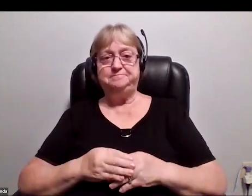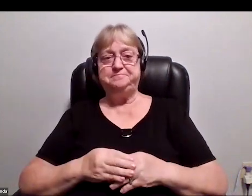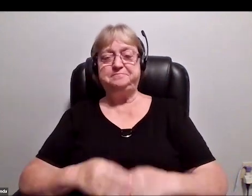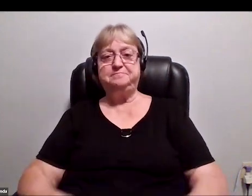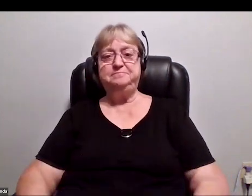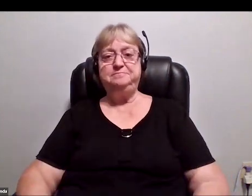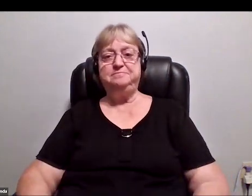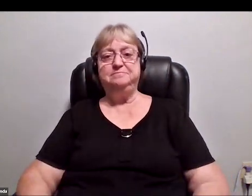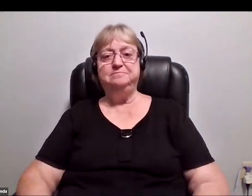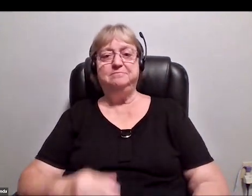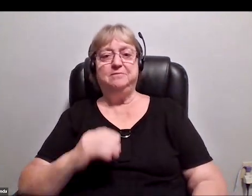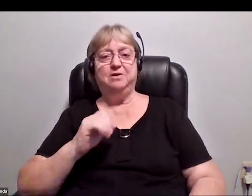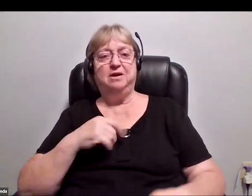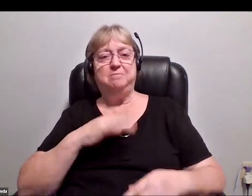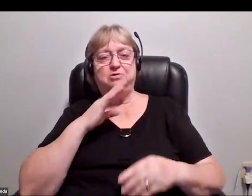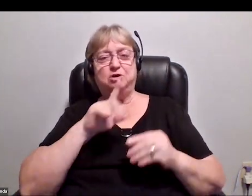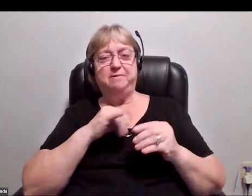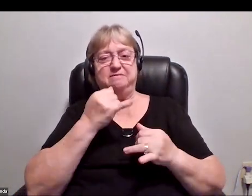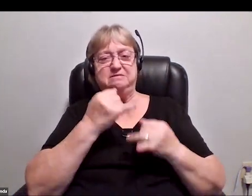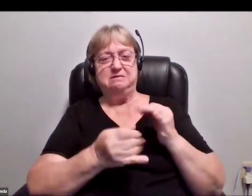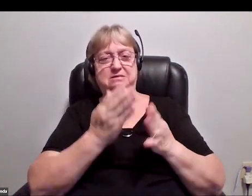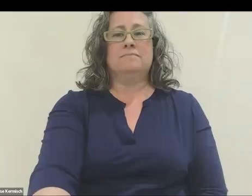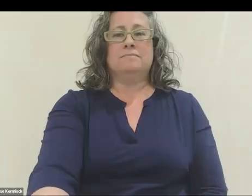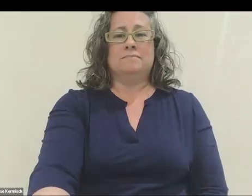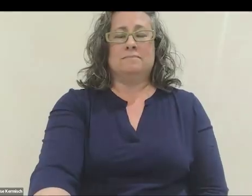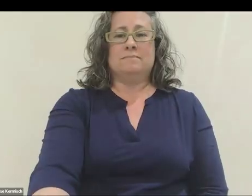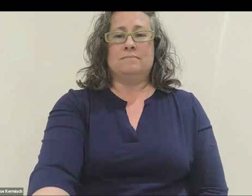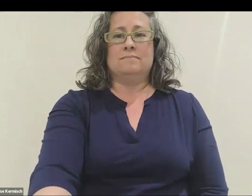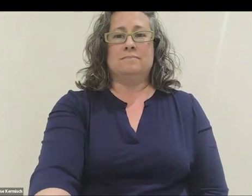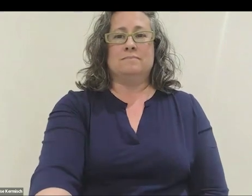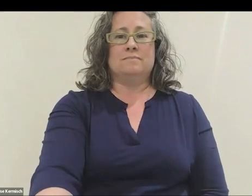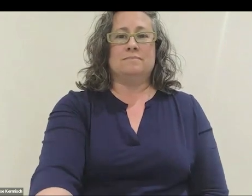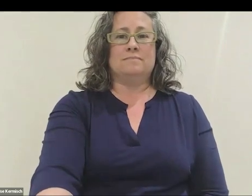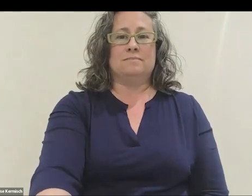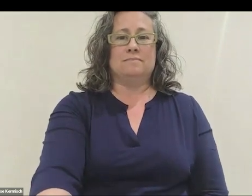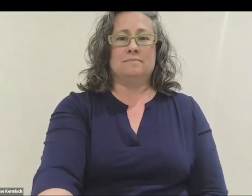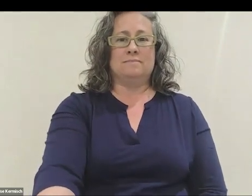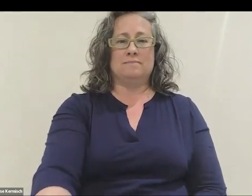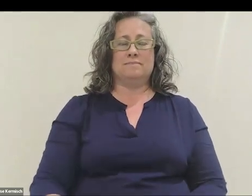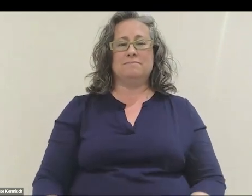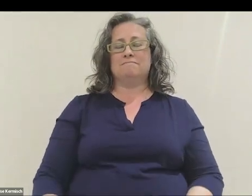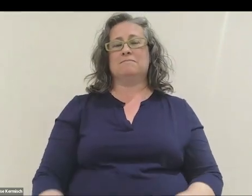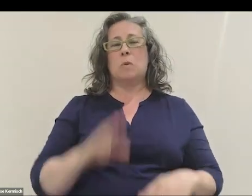I'll talk about this last bit here in the spirit of Marvel movies as a little post-credits sequence.